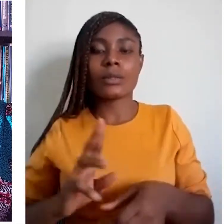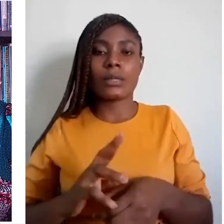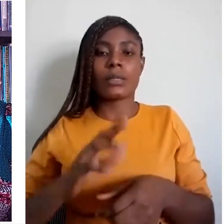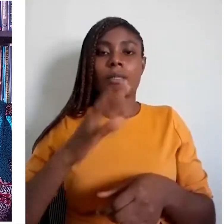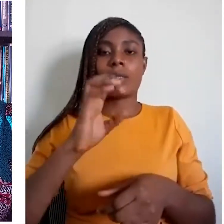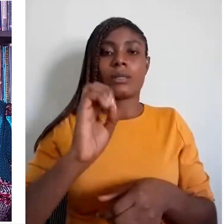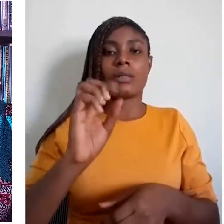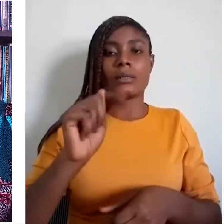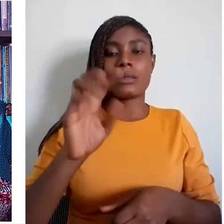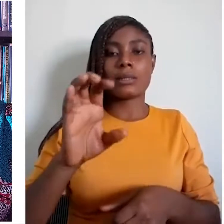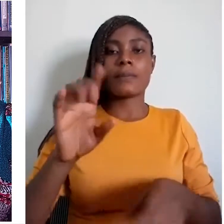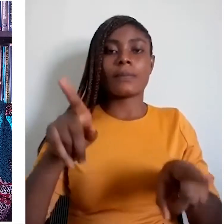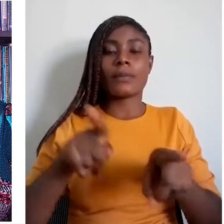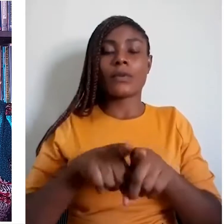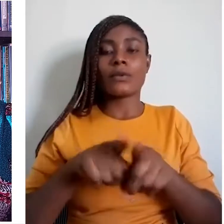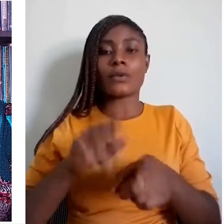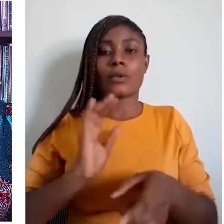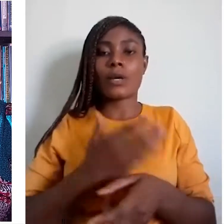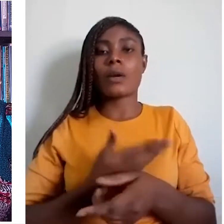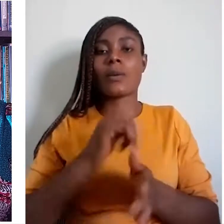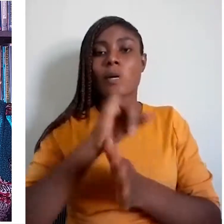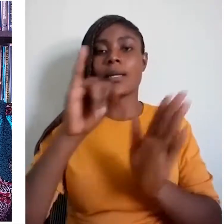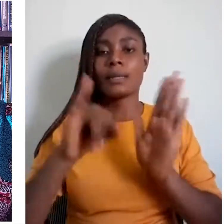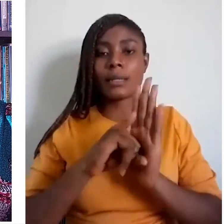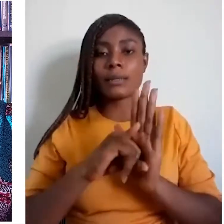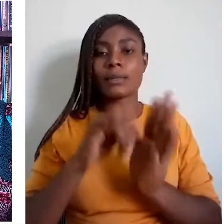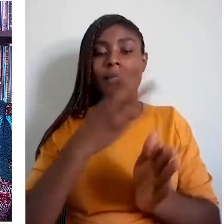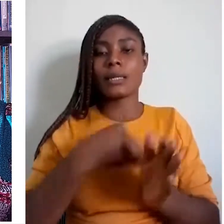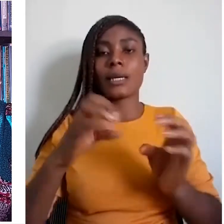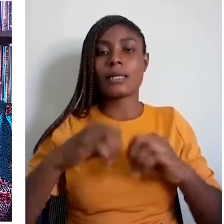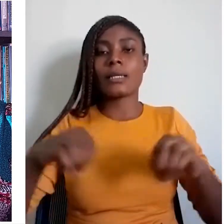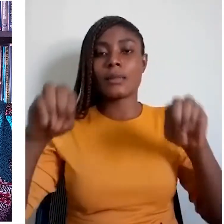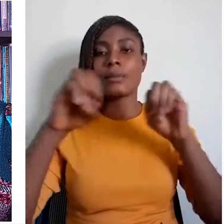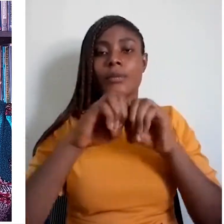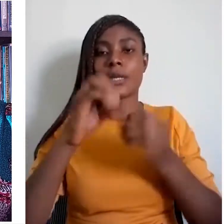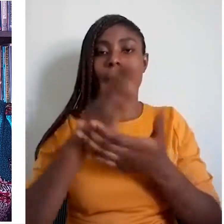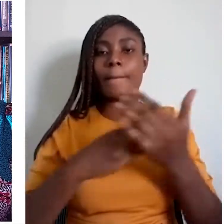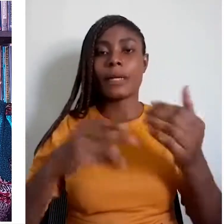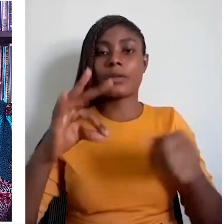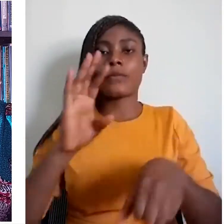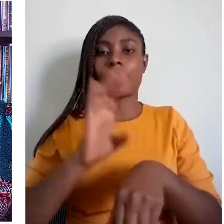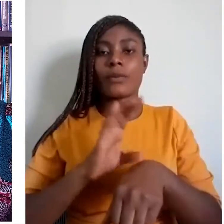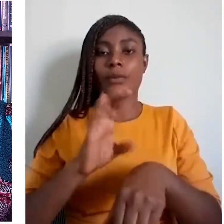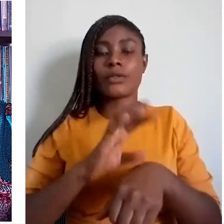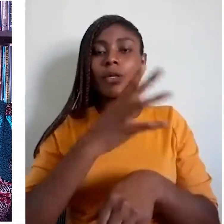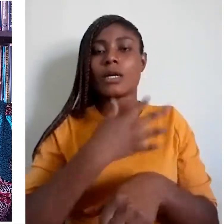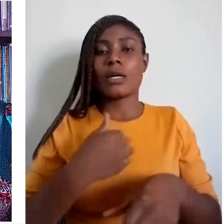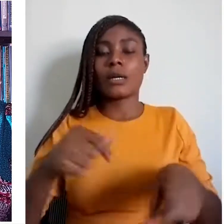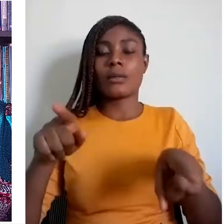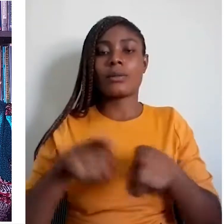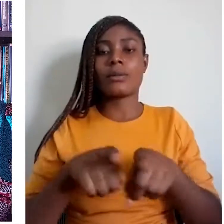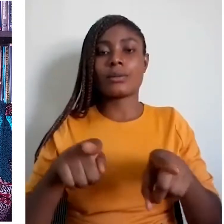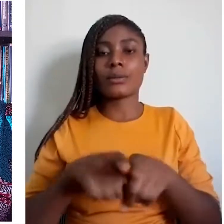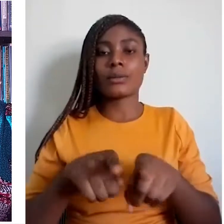It is a source of identity, an essential part of culture, as well as a vehicle for transmitting